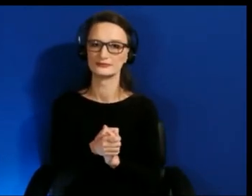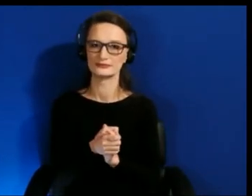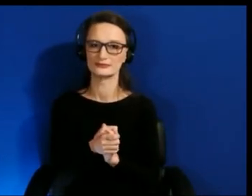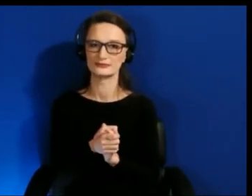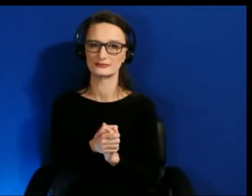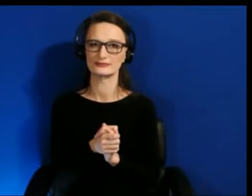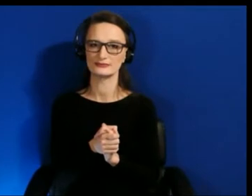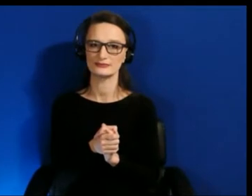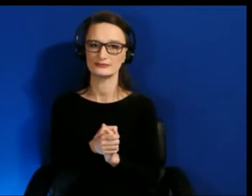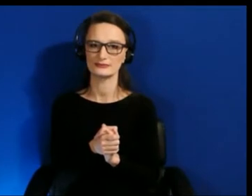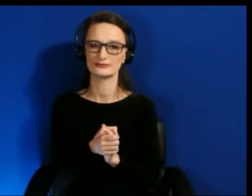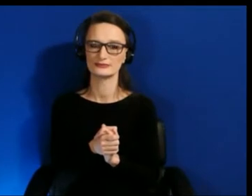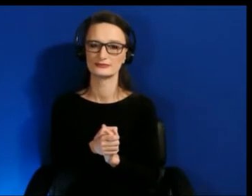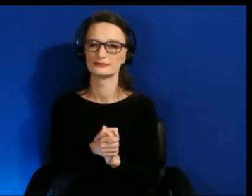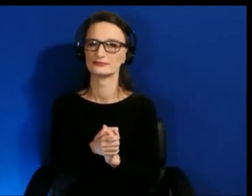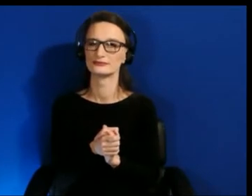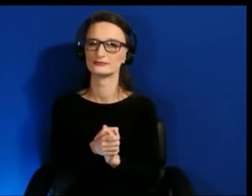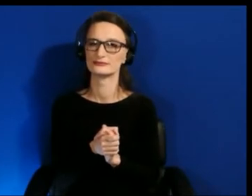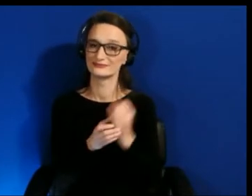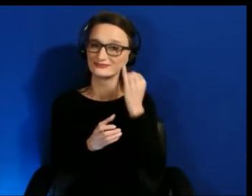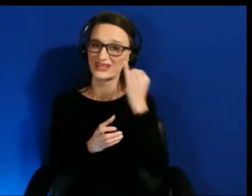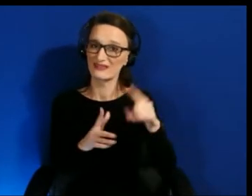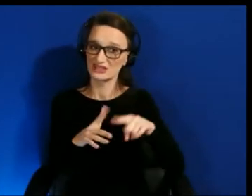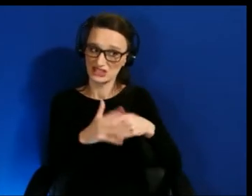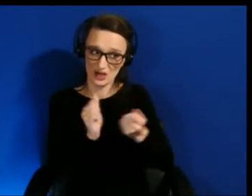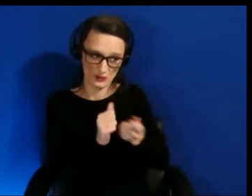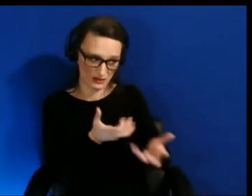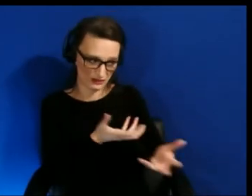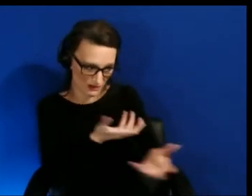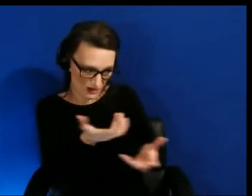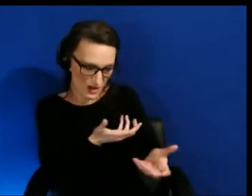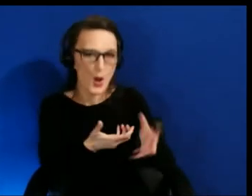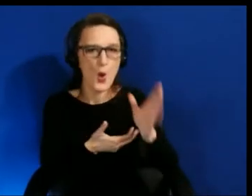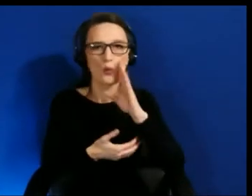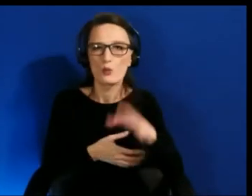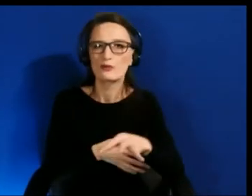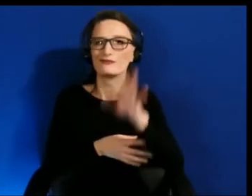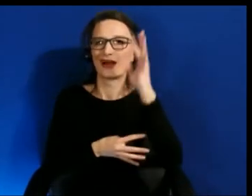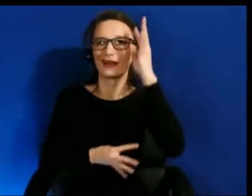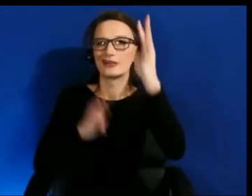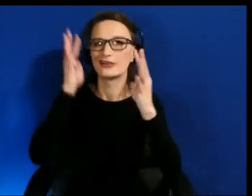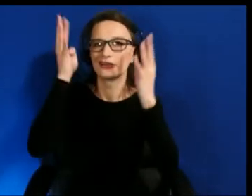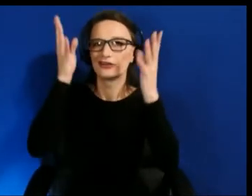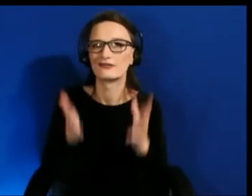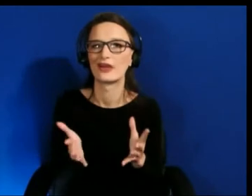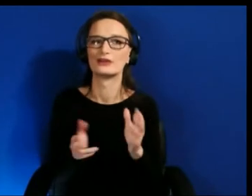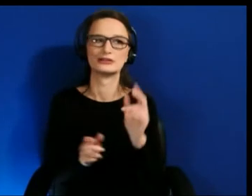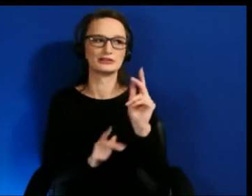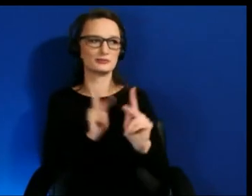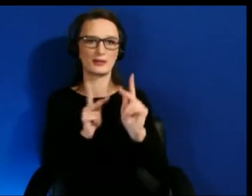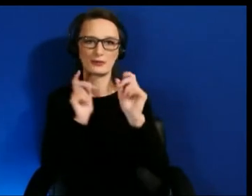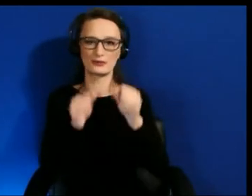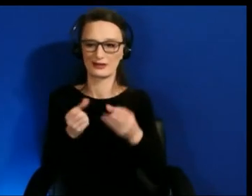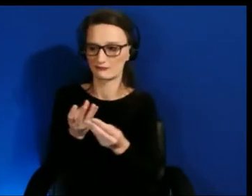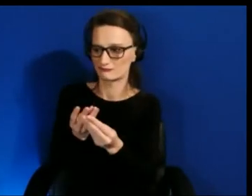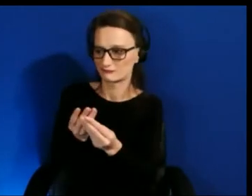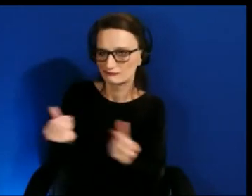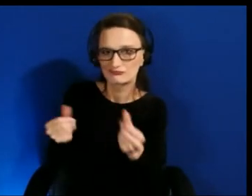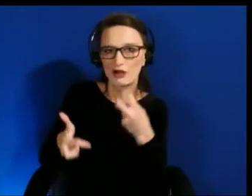we get to those innovators, we get to those creative problem solvers, and we bring in the perspectives that